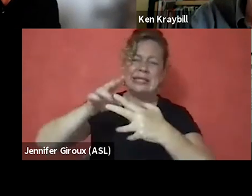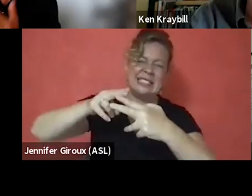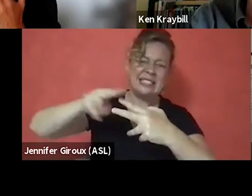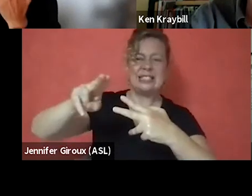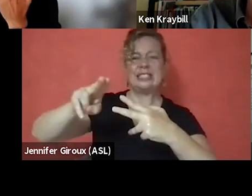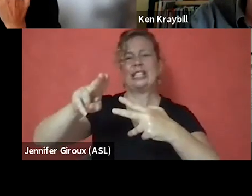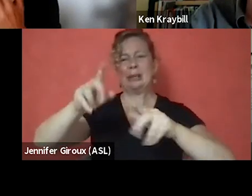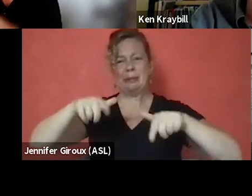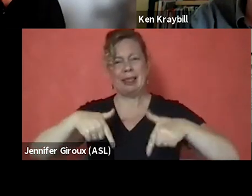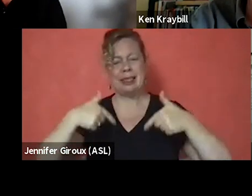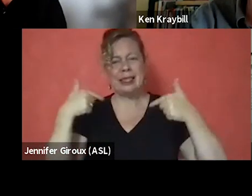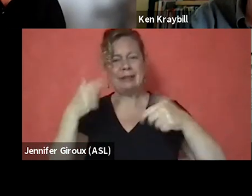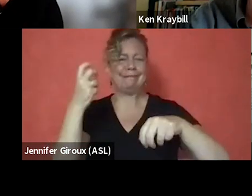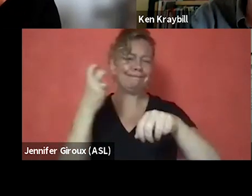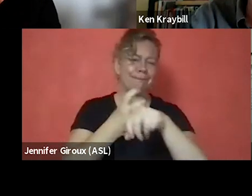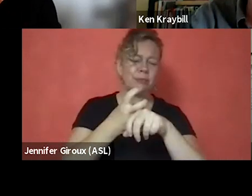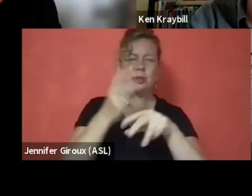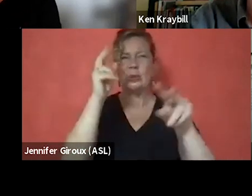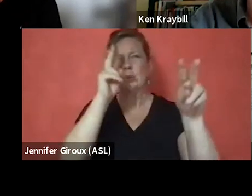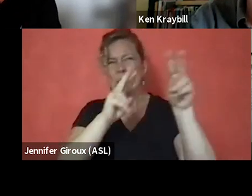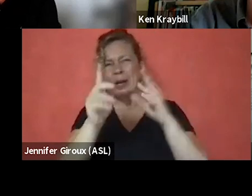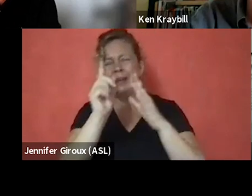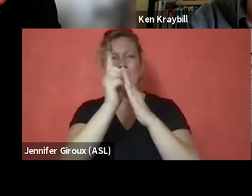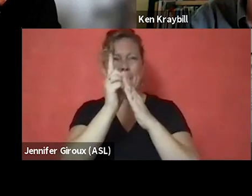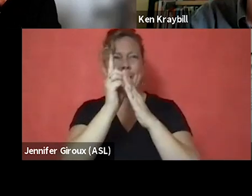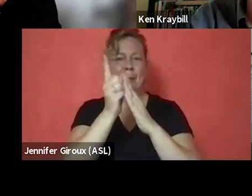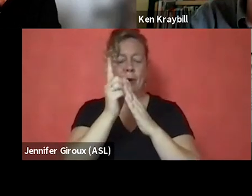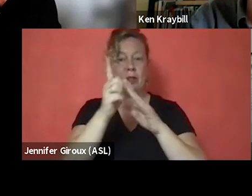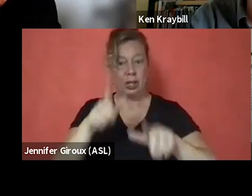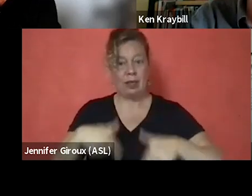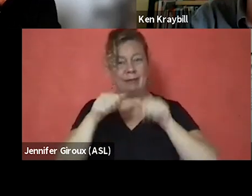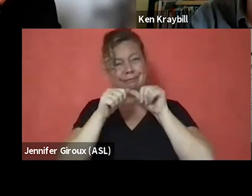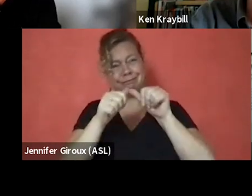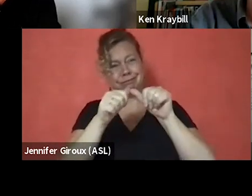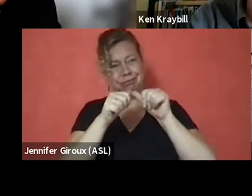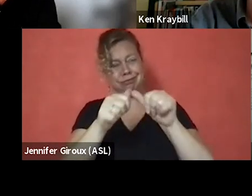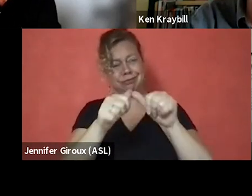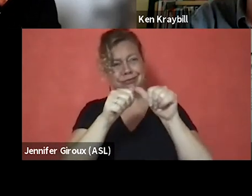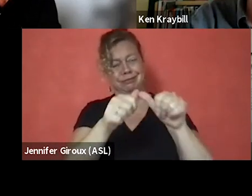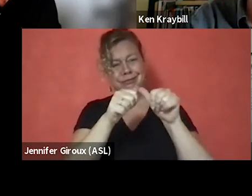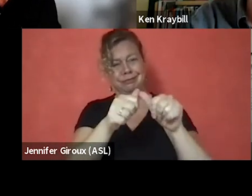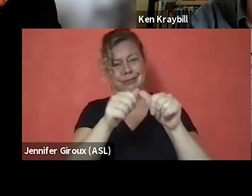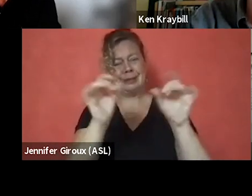that you are watching every moment that you survive through that. I mean, it is horrendous.